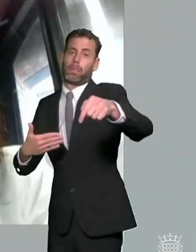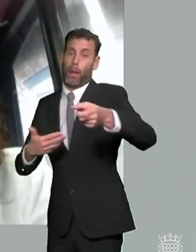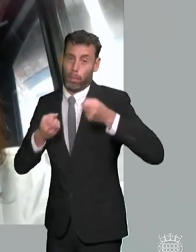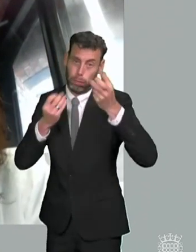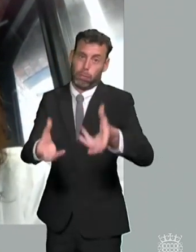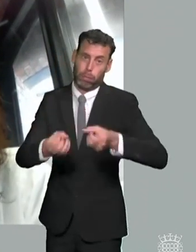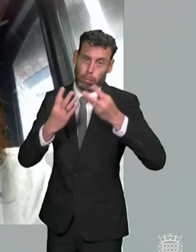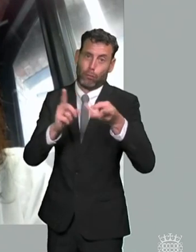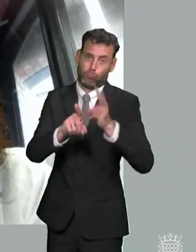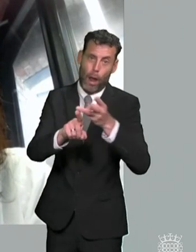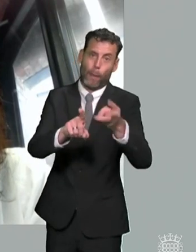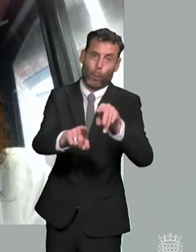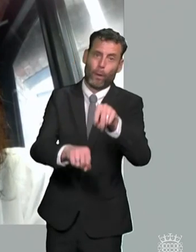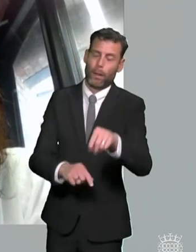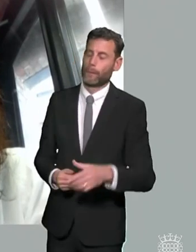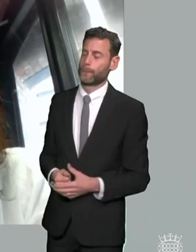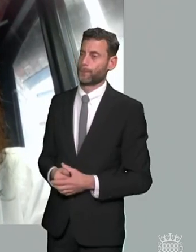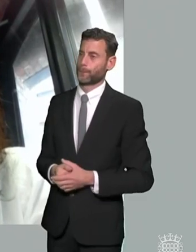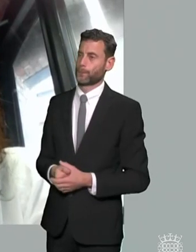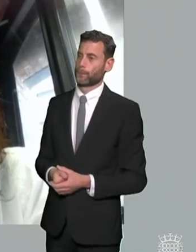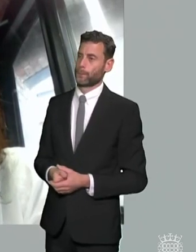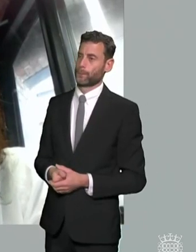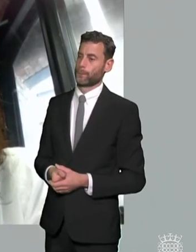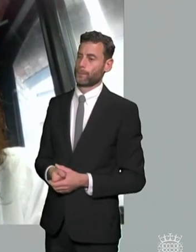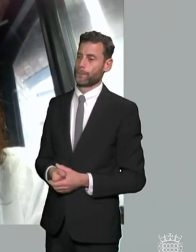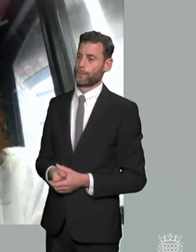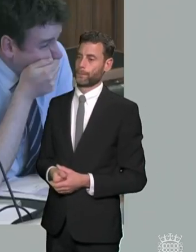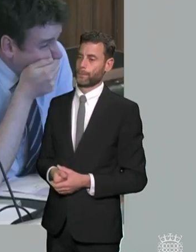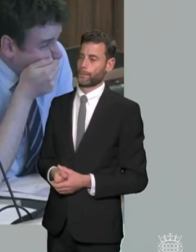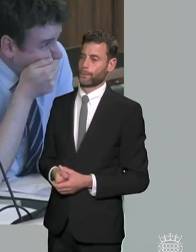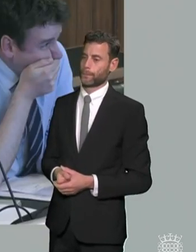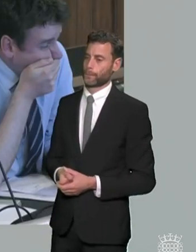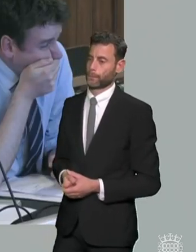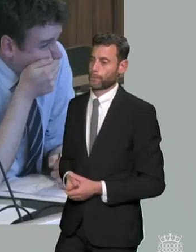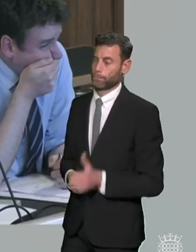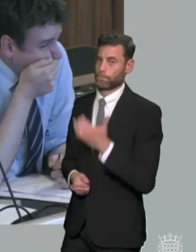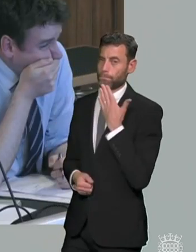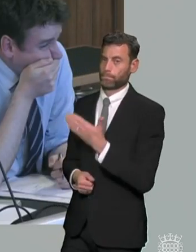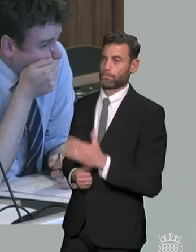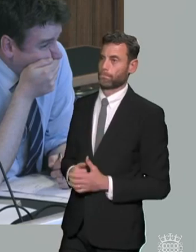cases and adversarial things that have to happen when things fall down okay thank you yes i think